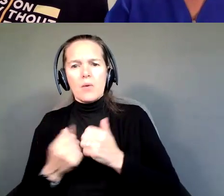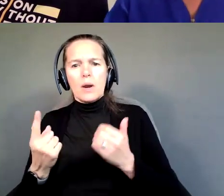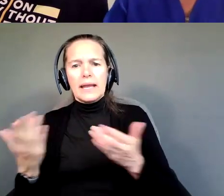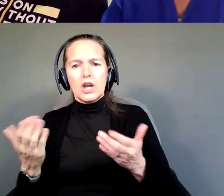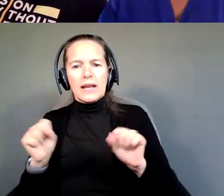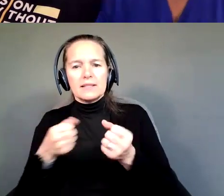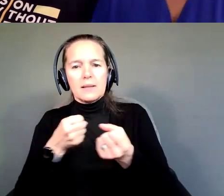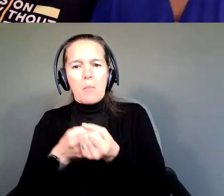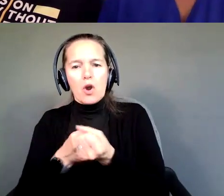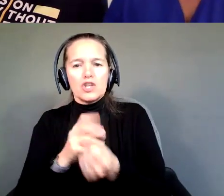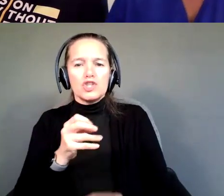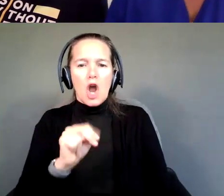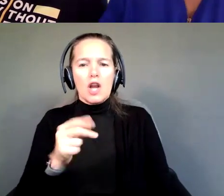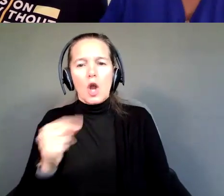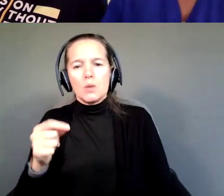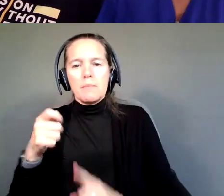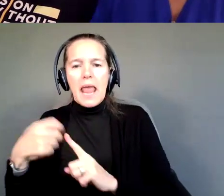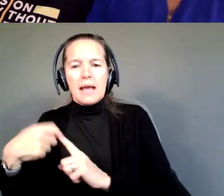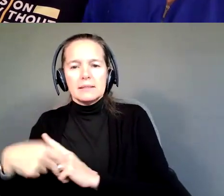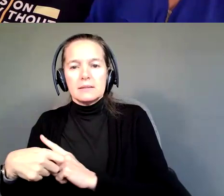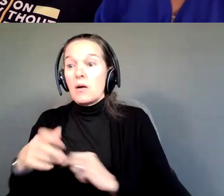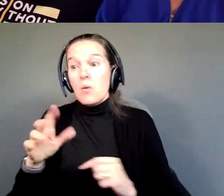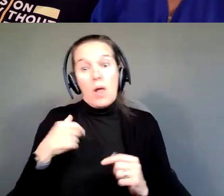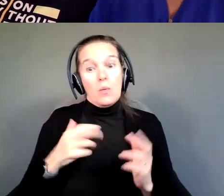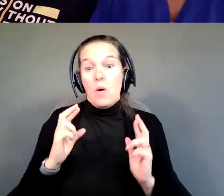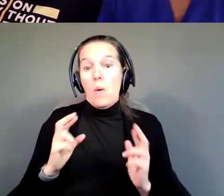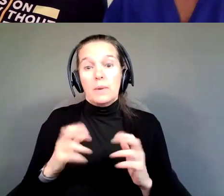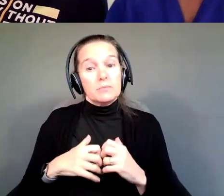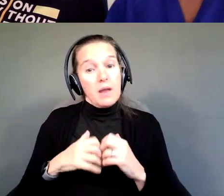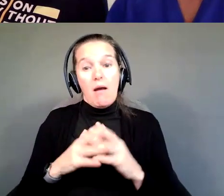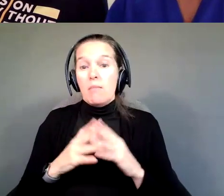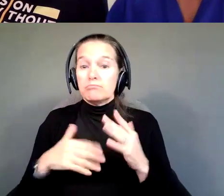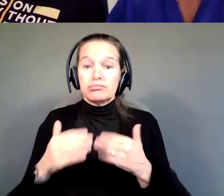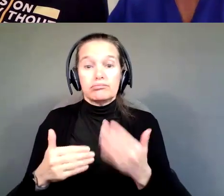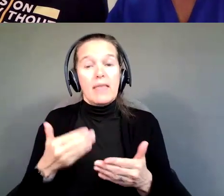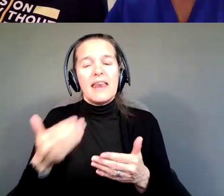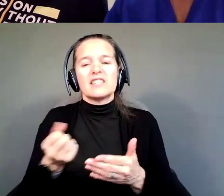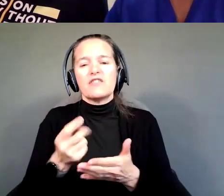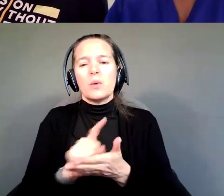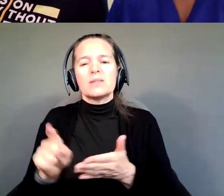Oh, well, we're hoping to get up and going in the next couple of weeks. We're waiting for our trailer to come in with the wrap.